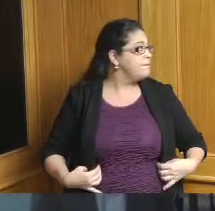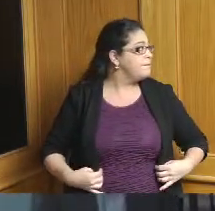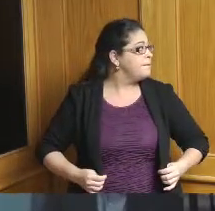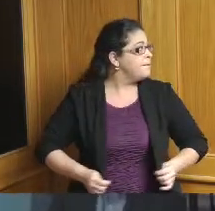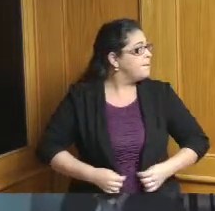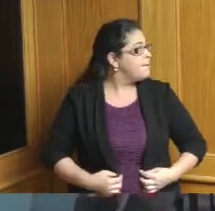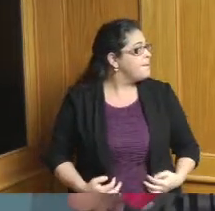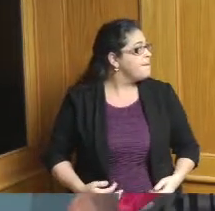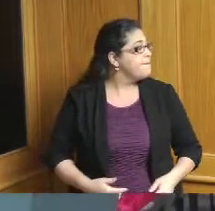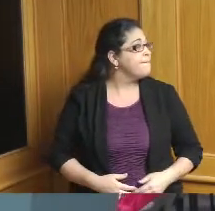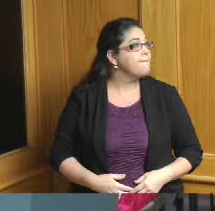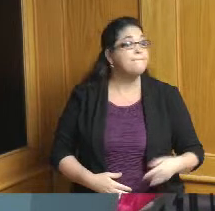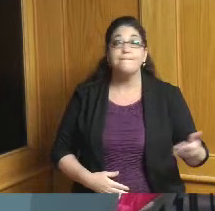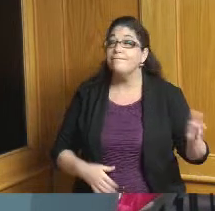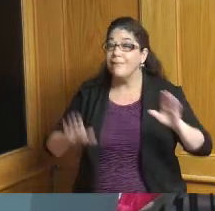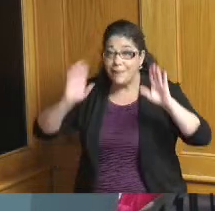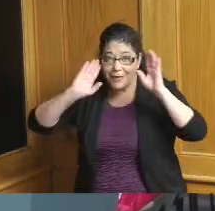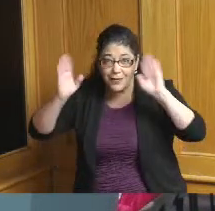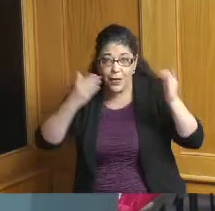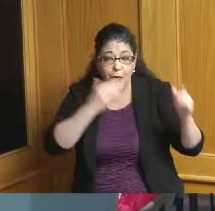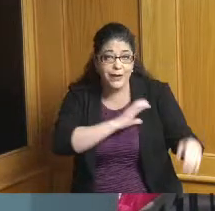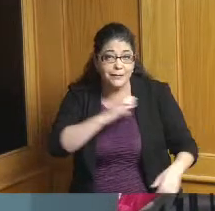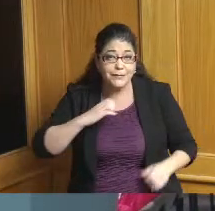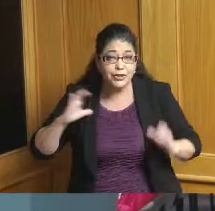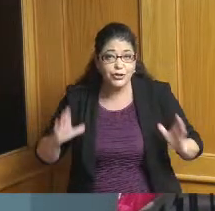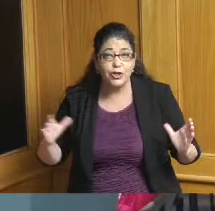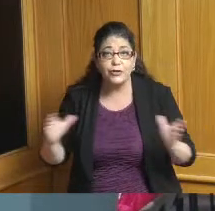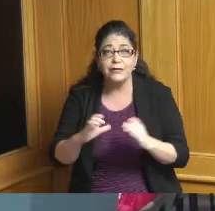Commissioners thank you very much and thank you for the invitation to come and talk to you today